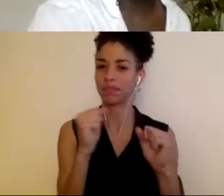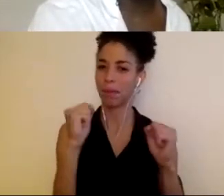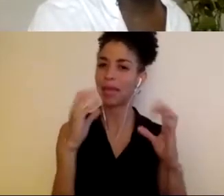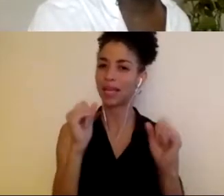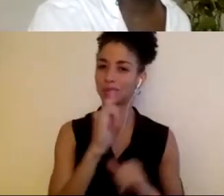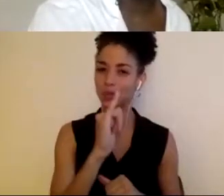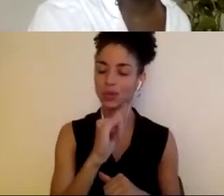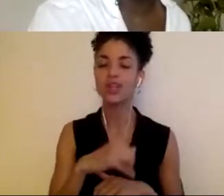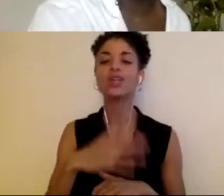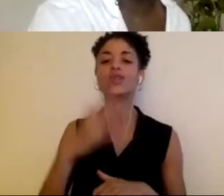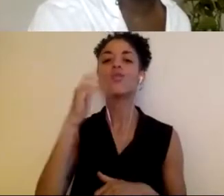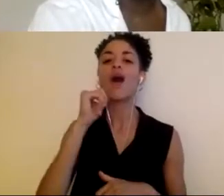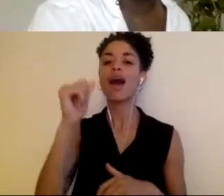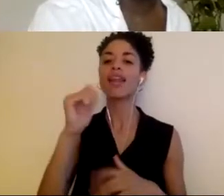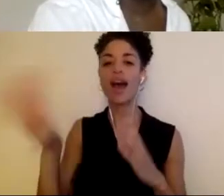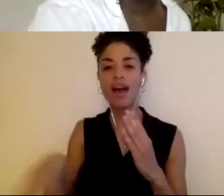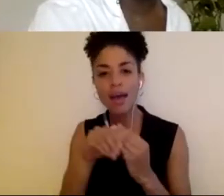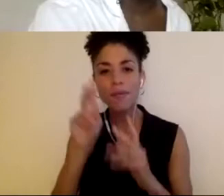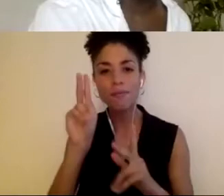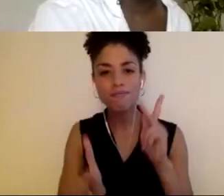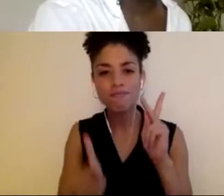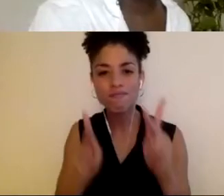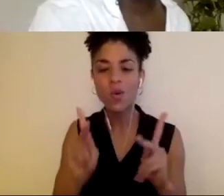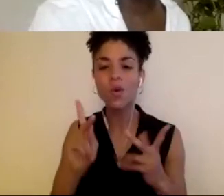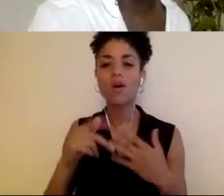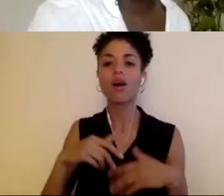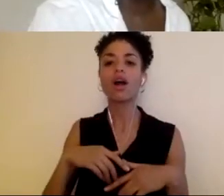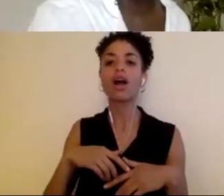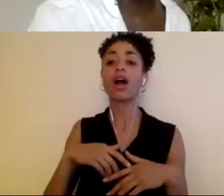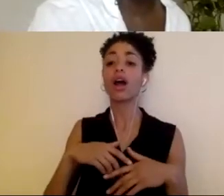can we create space where like we're brought up all together right at the